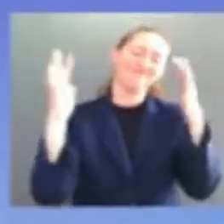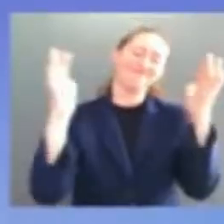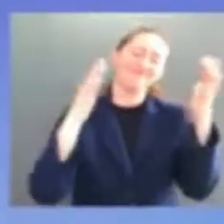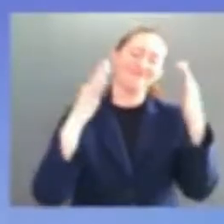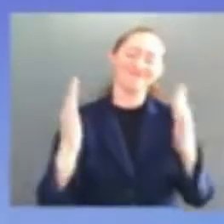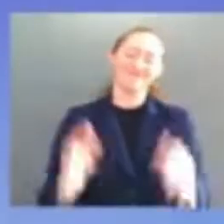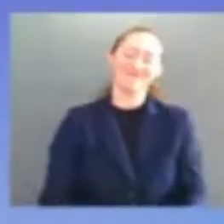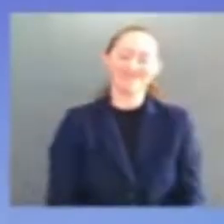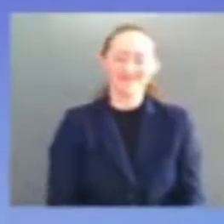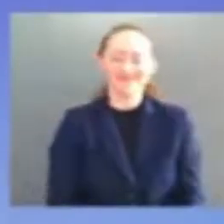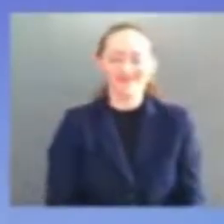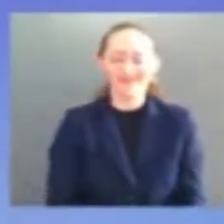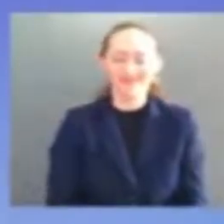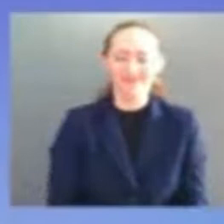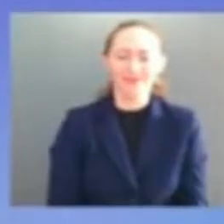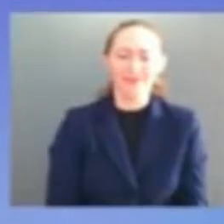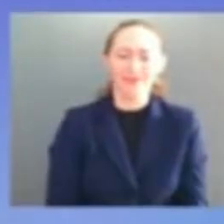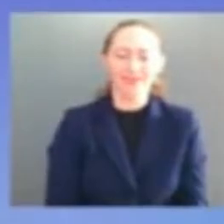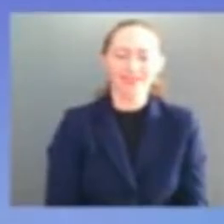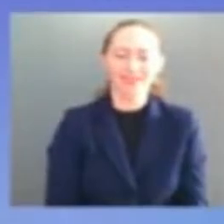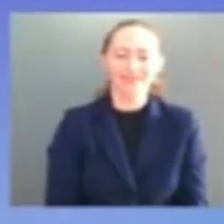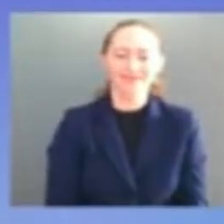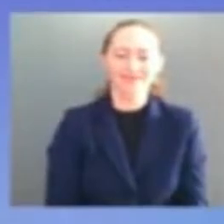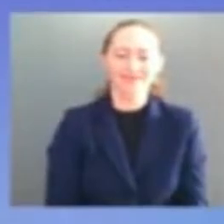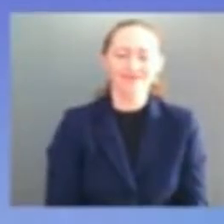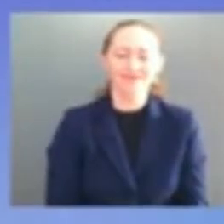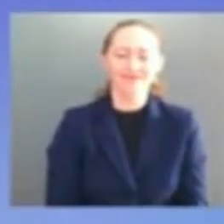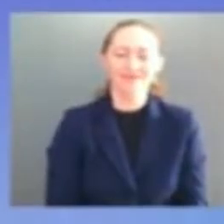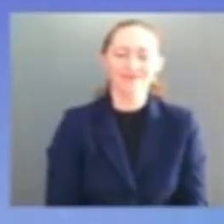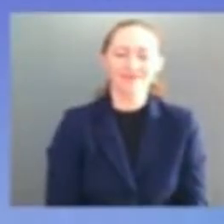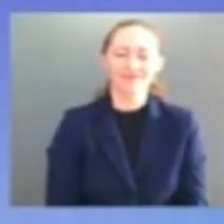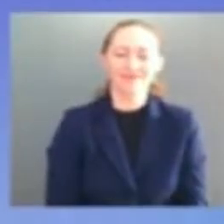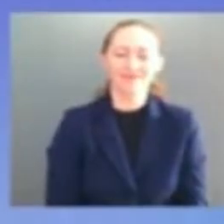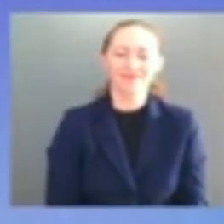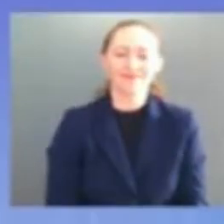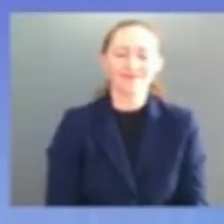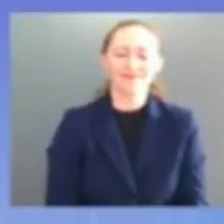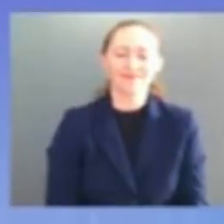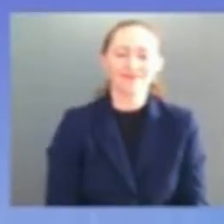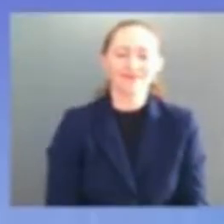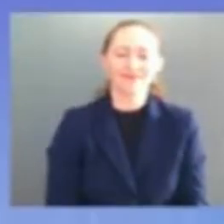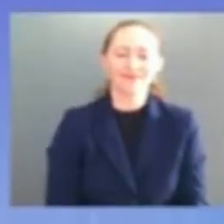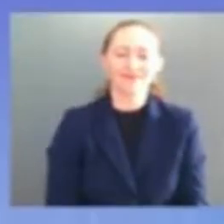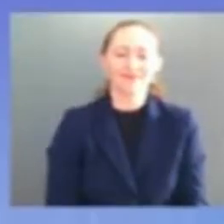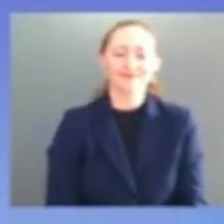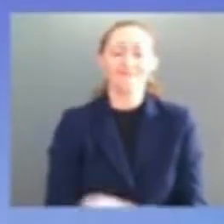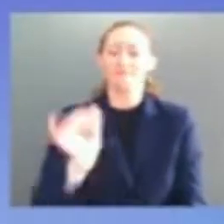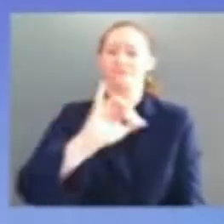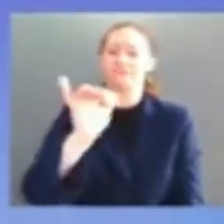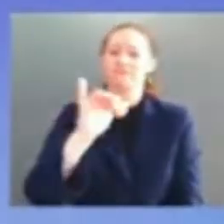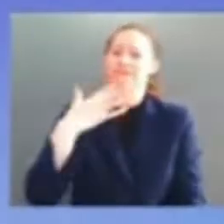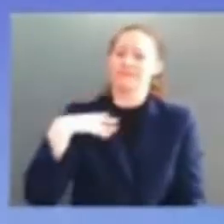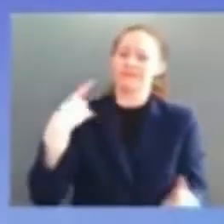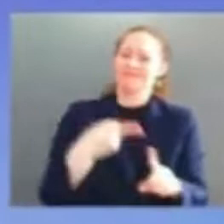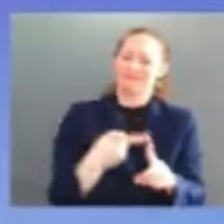i am also particularly grateful for the awe-inspiring leadership of white house counsel dana remus